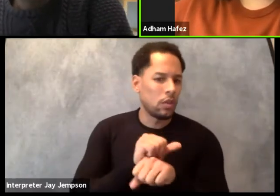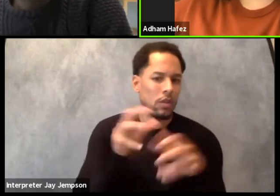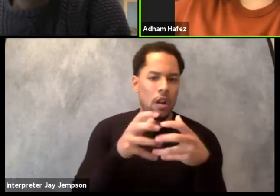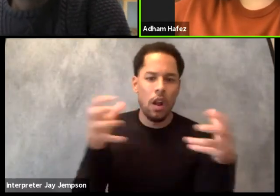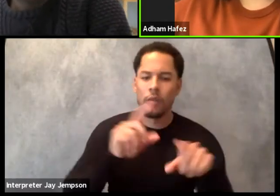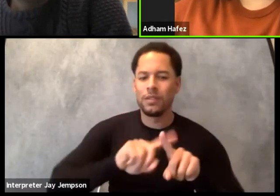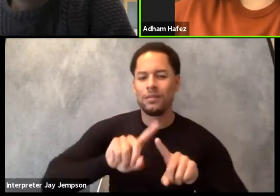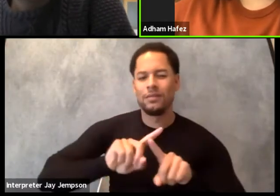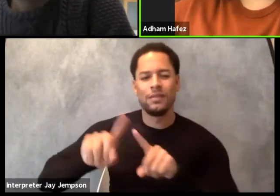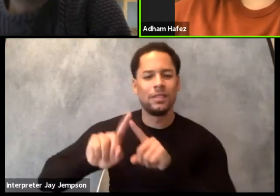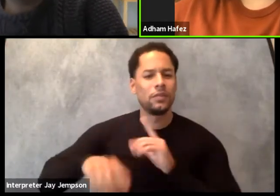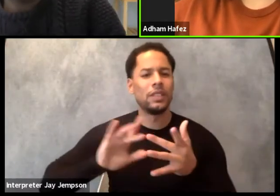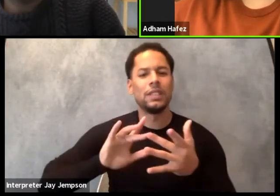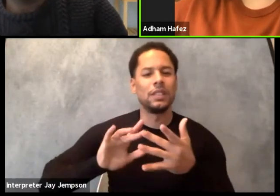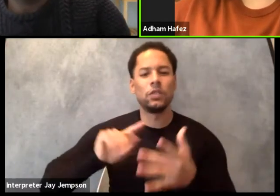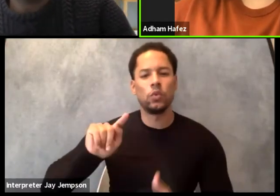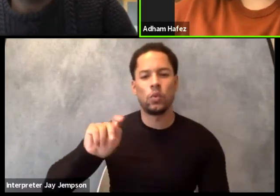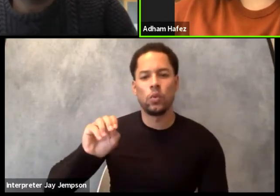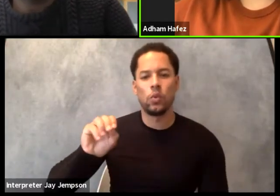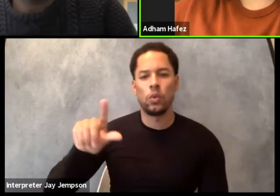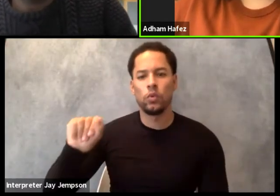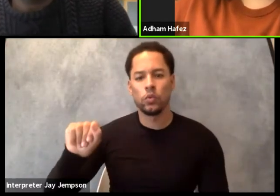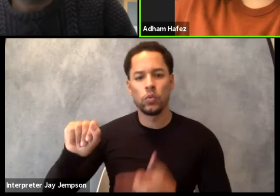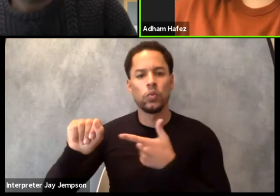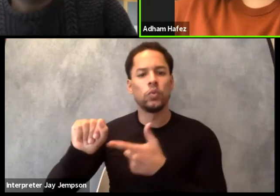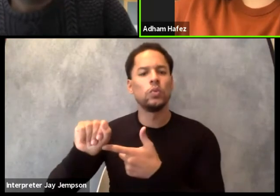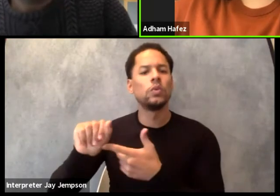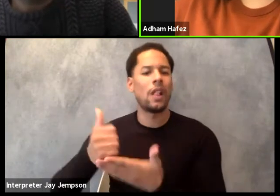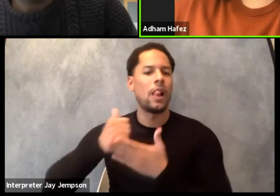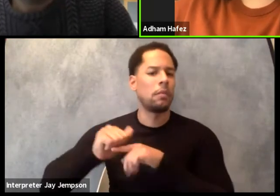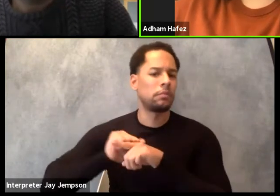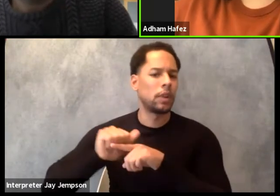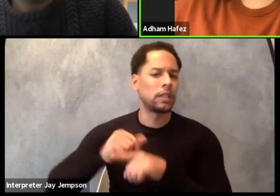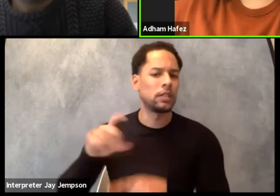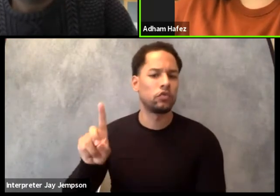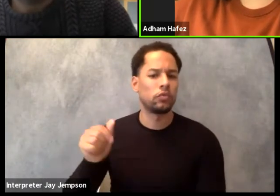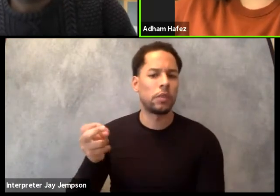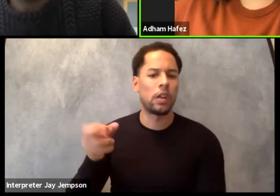as ways of practicing dramaturgy. One of the performances we were doing